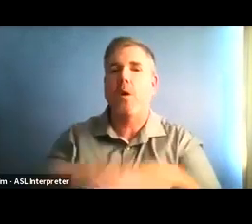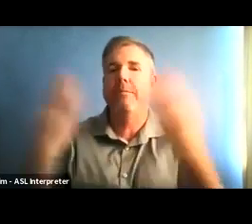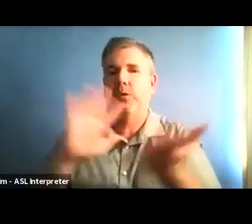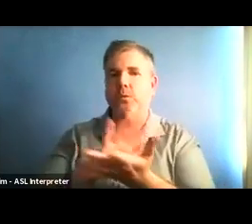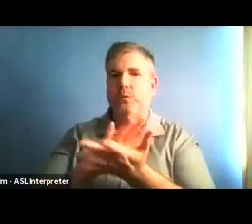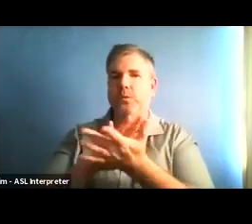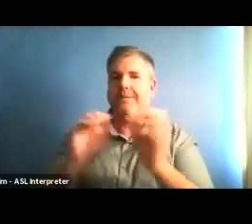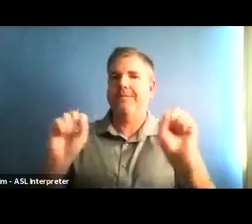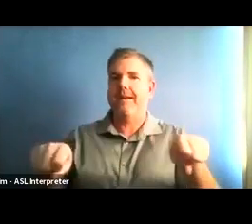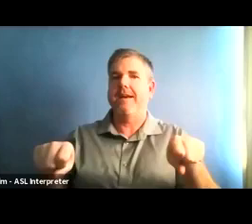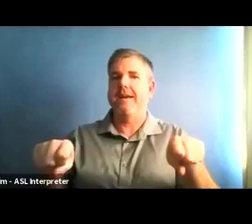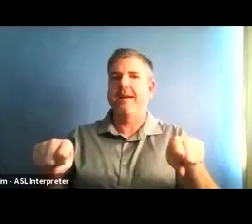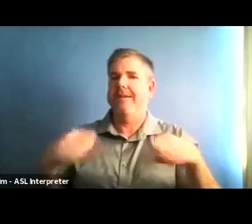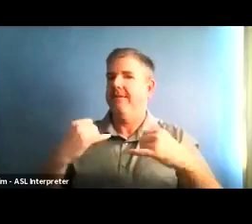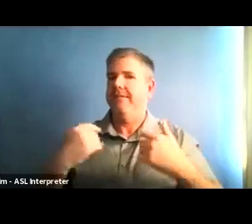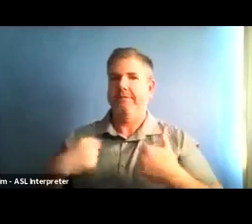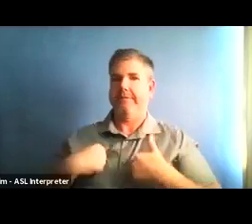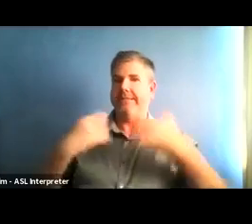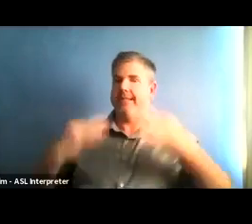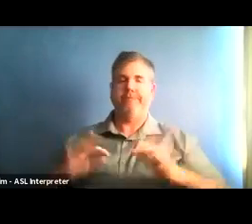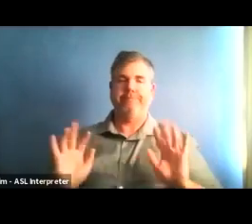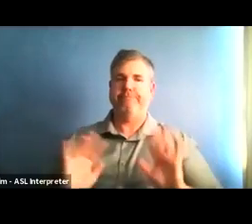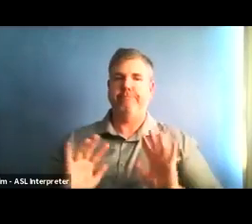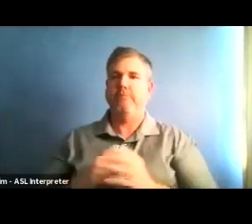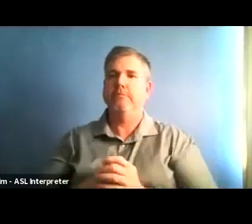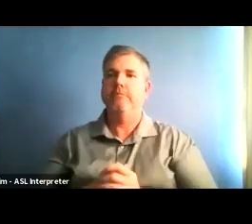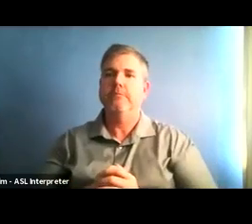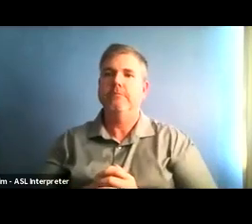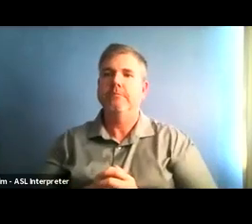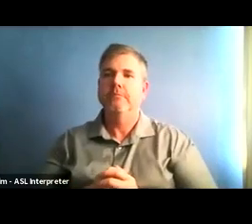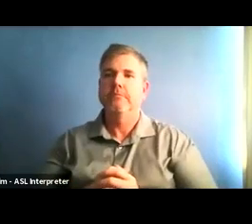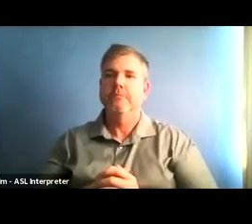they're prepared and have plans in place for all the mitigation measures